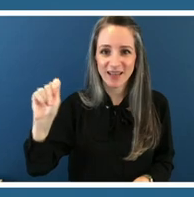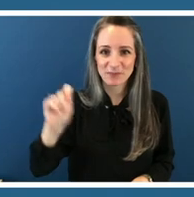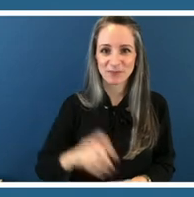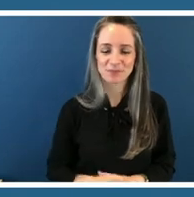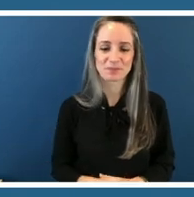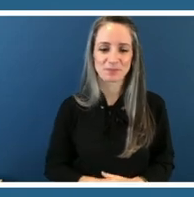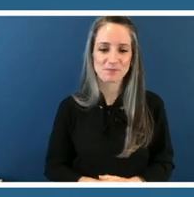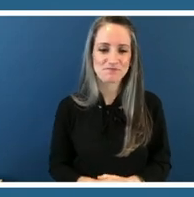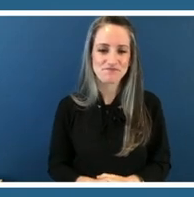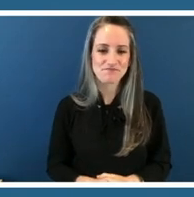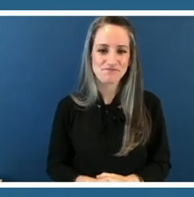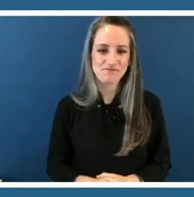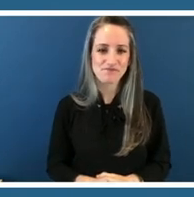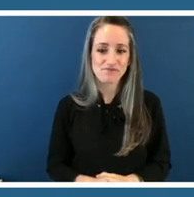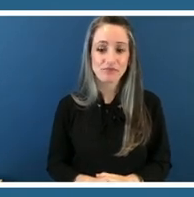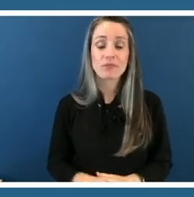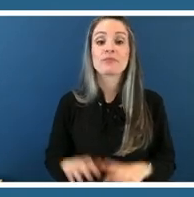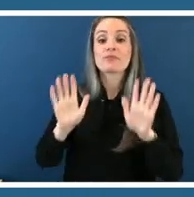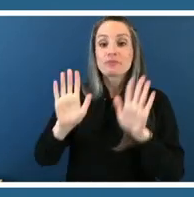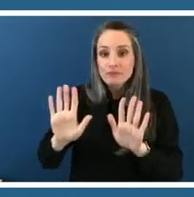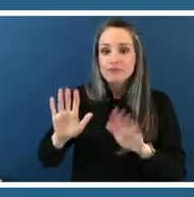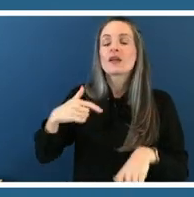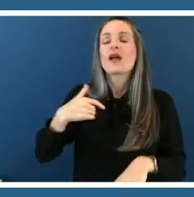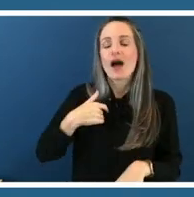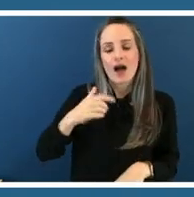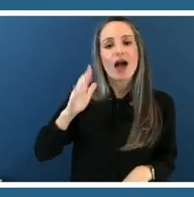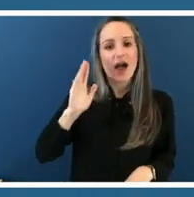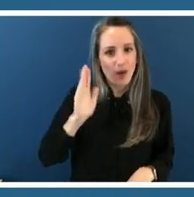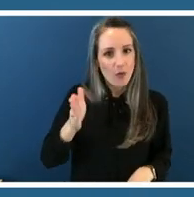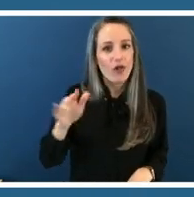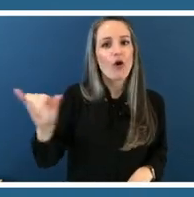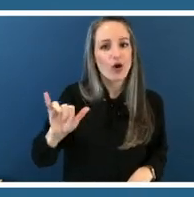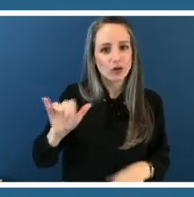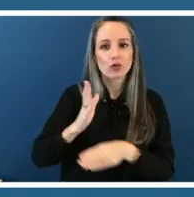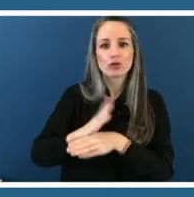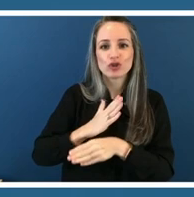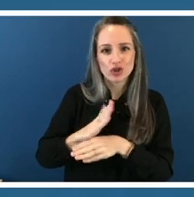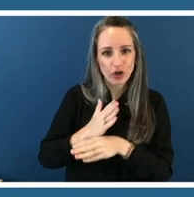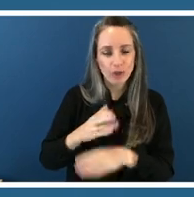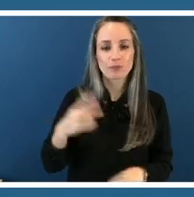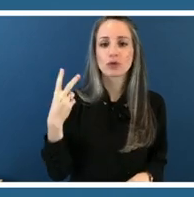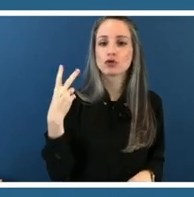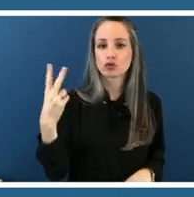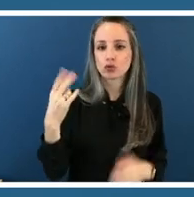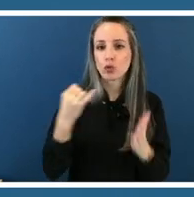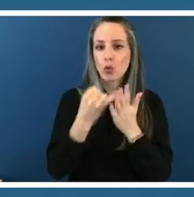oh and can i also be sharing to